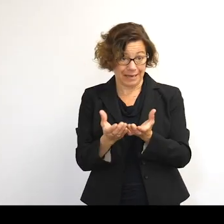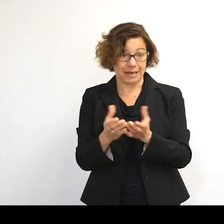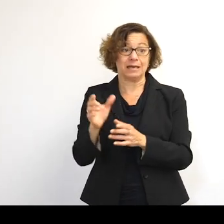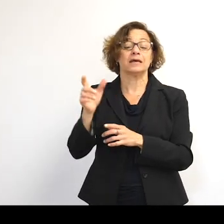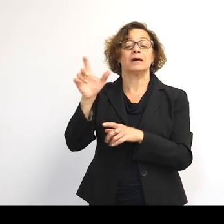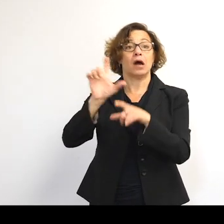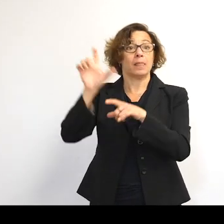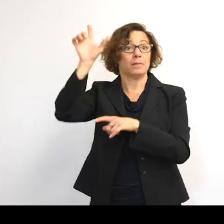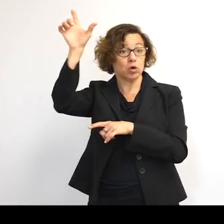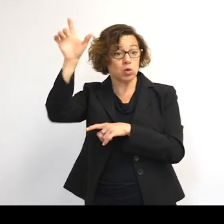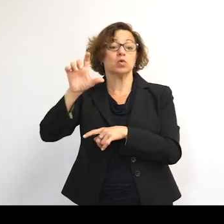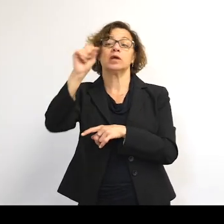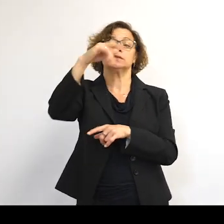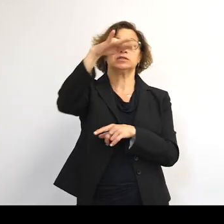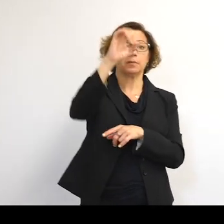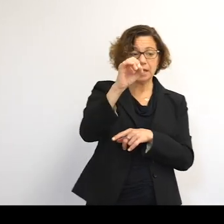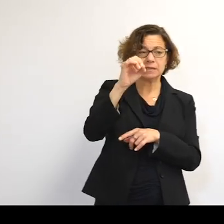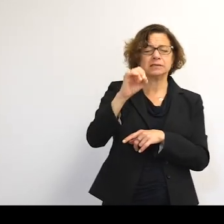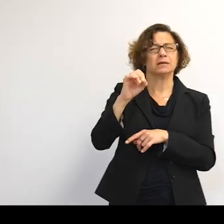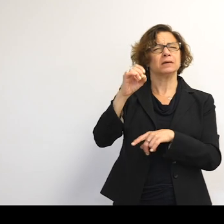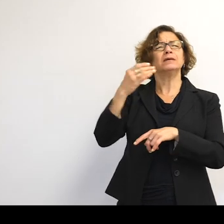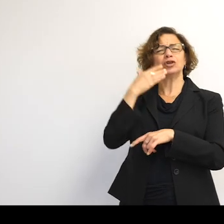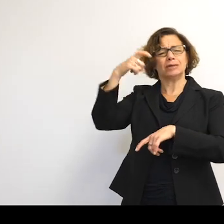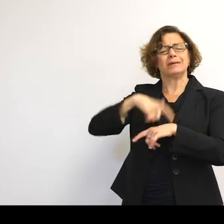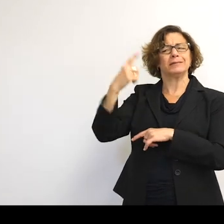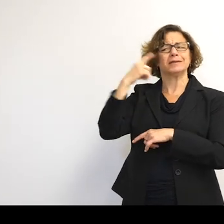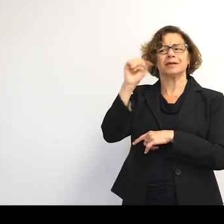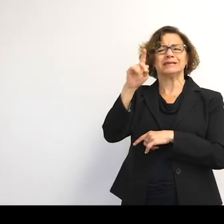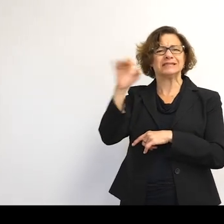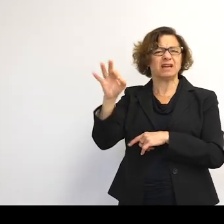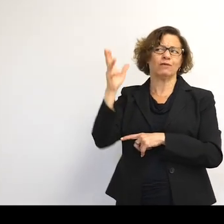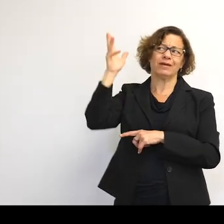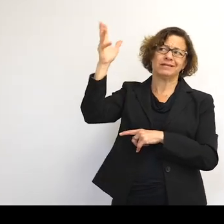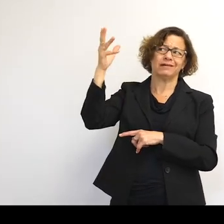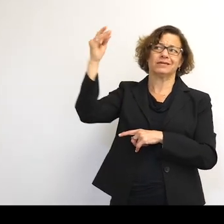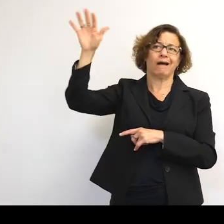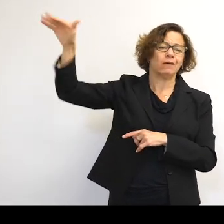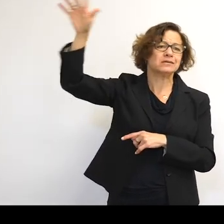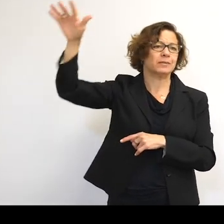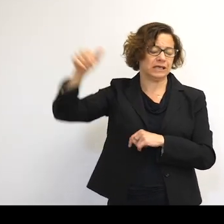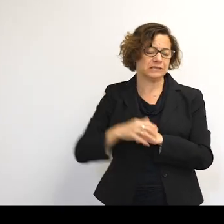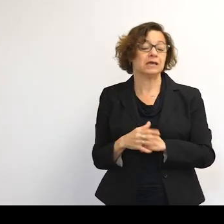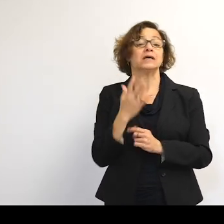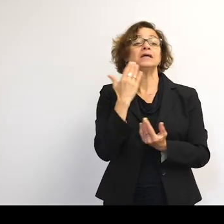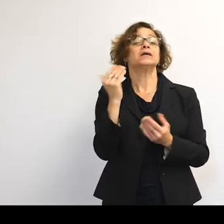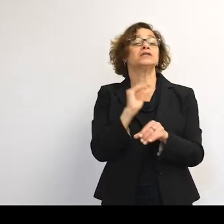it seems timely to think, too, about how much stuff we have left in space. And tonight's speaker, Dr. Stuart Grey,